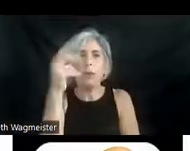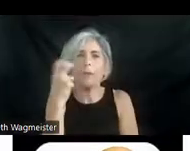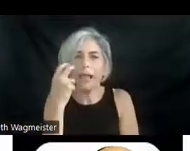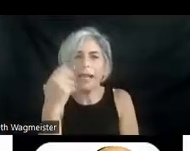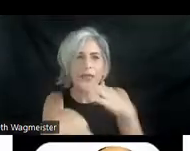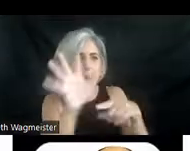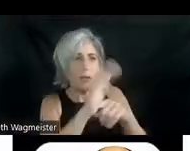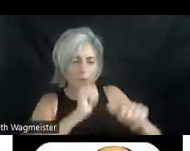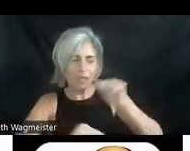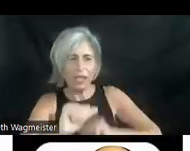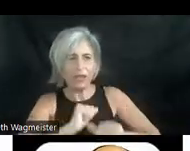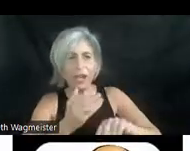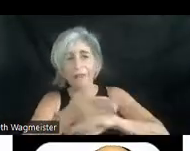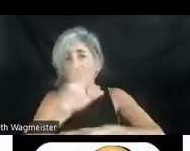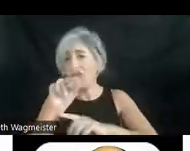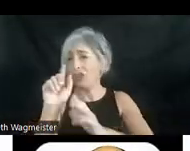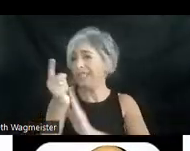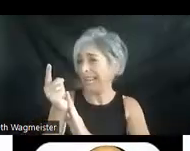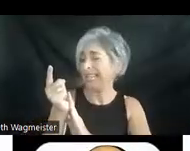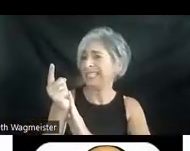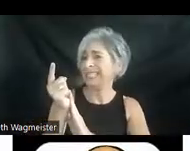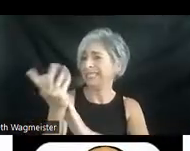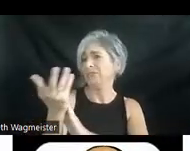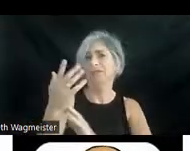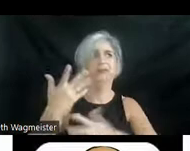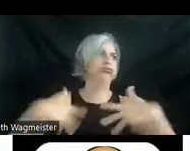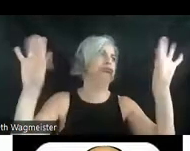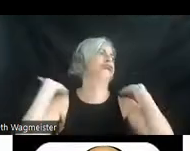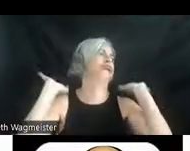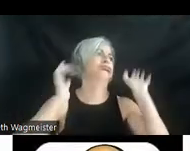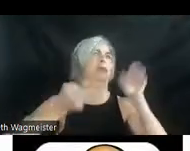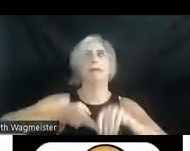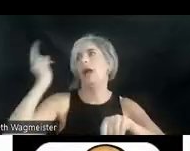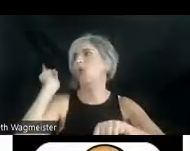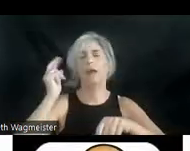after about thirty seconds, I'm out of there, right. I don't get it. What, this is supposed